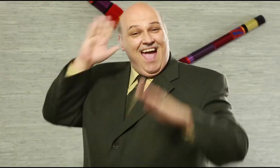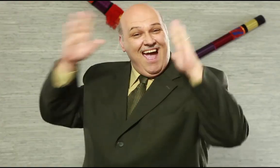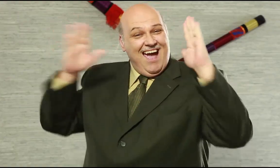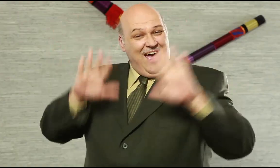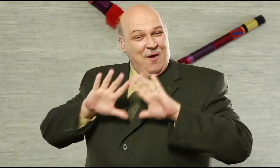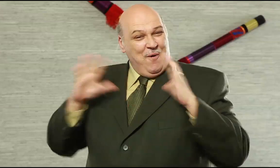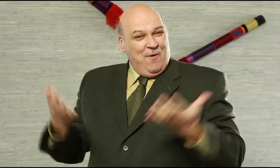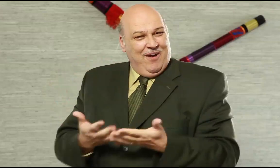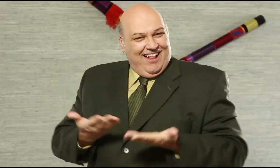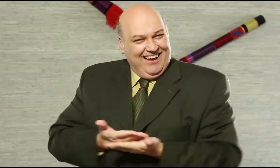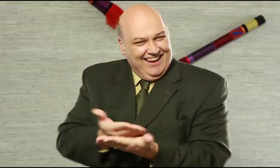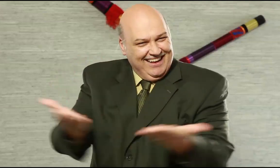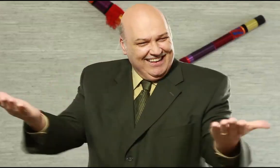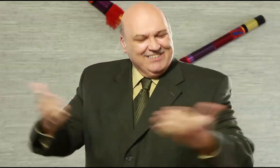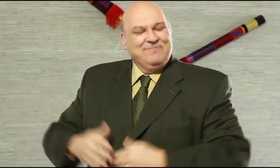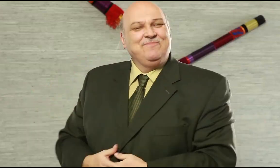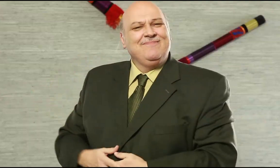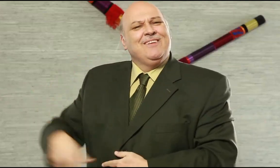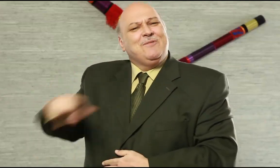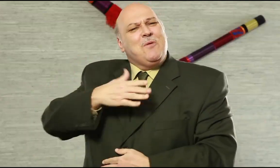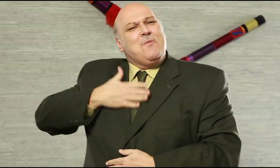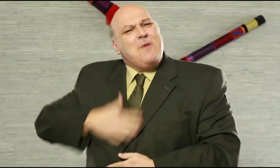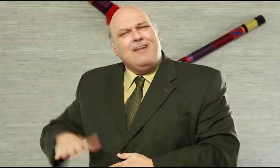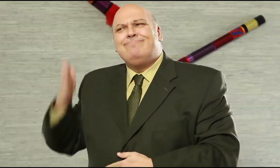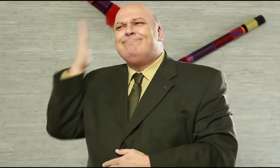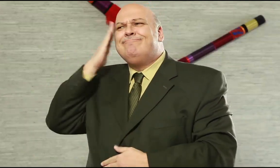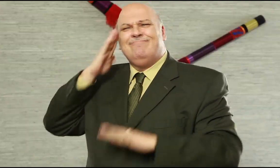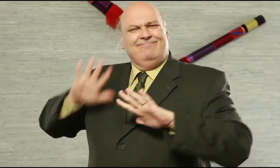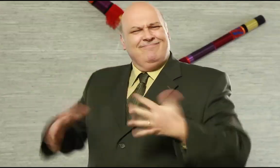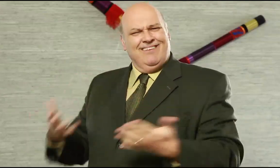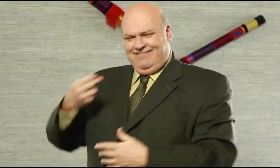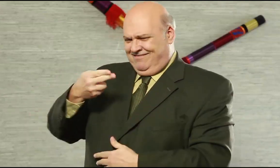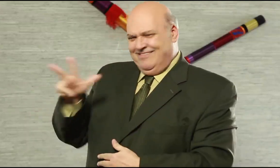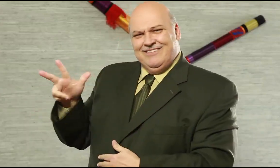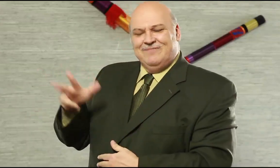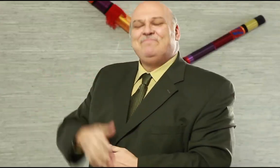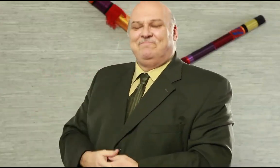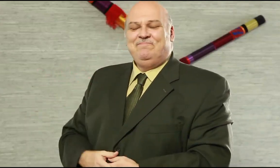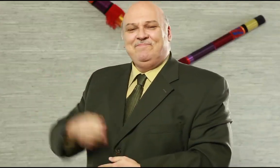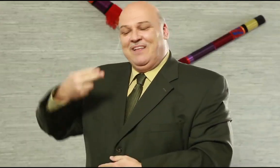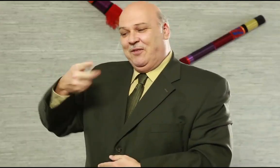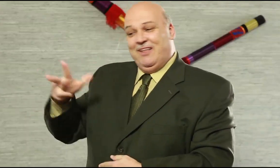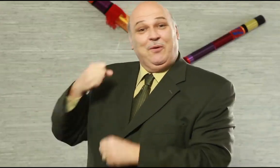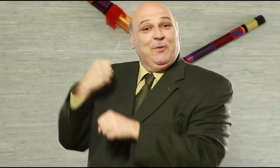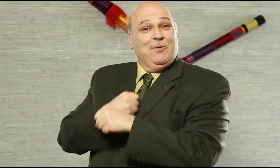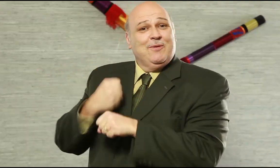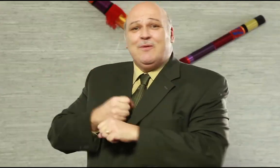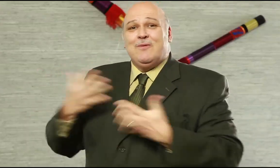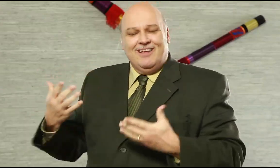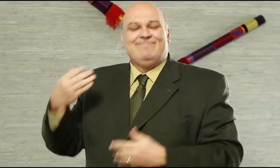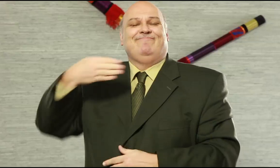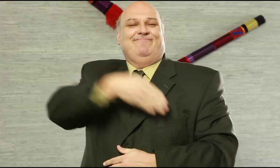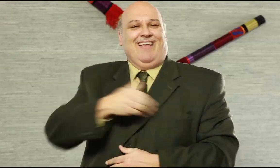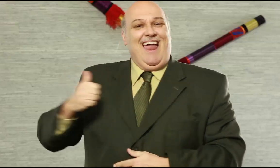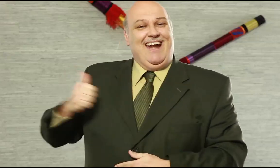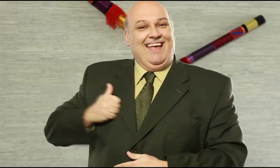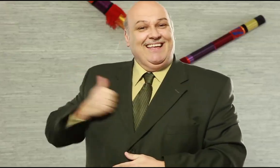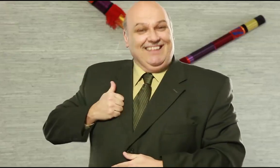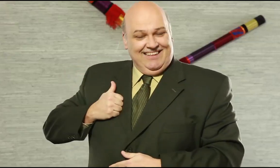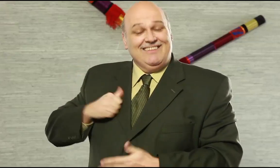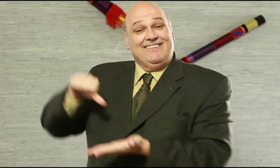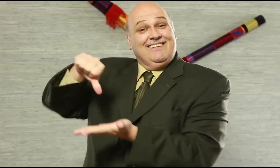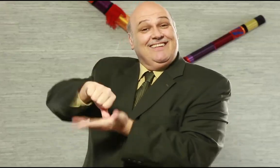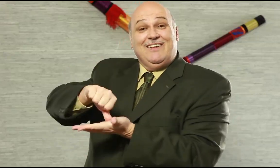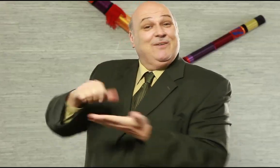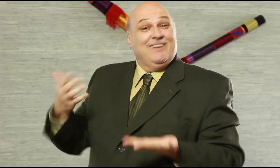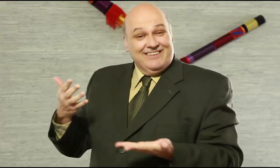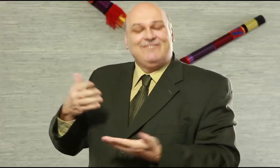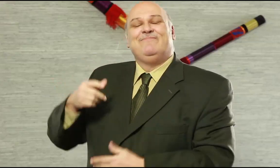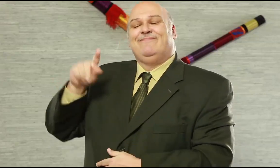Hi everyone! I would like to tell you